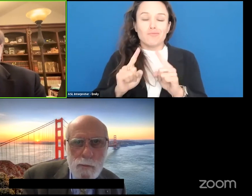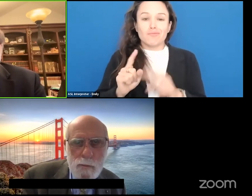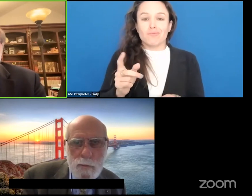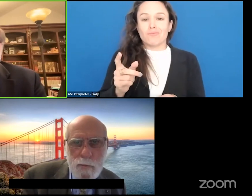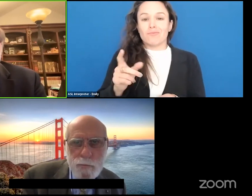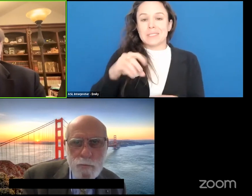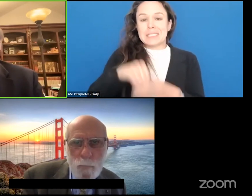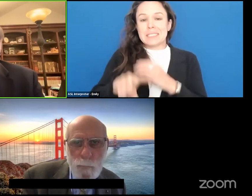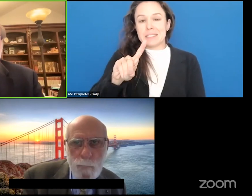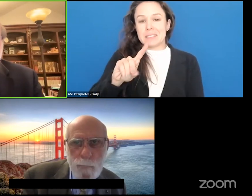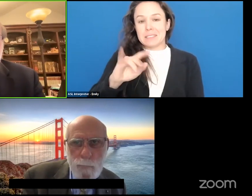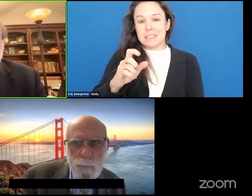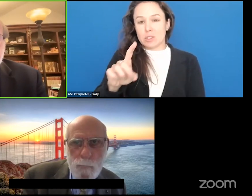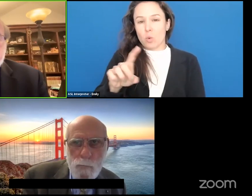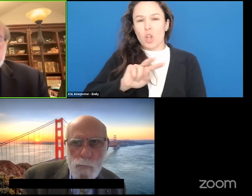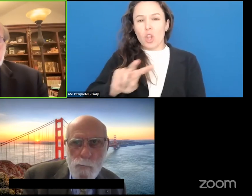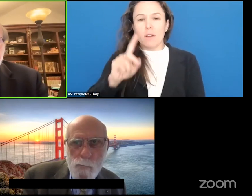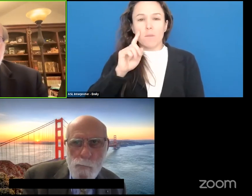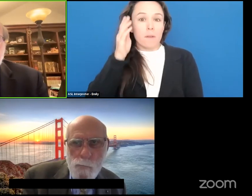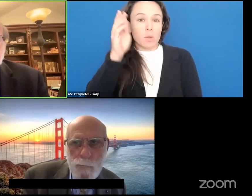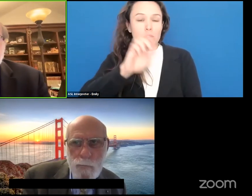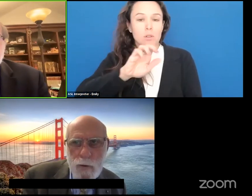Just look for Future of Interface.